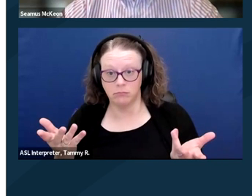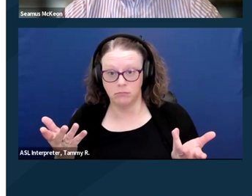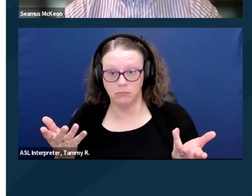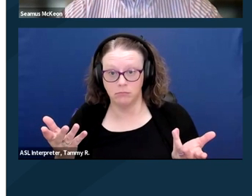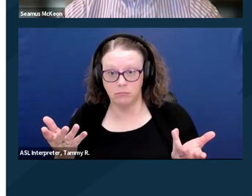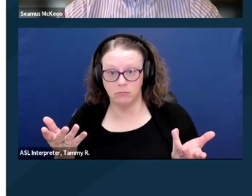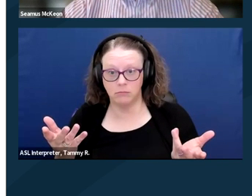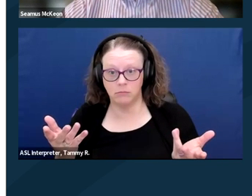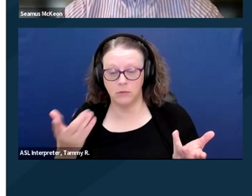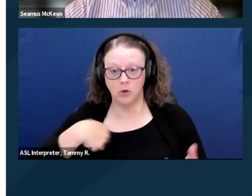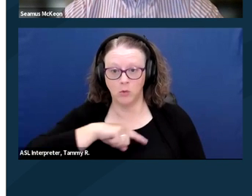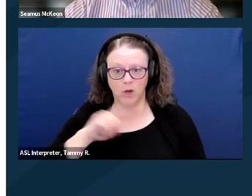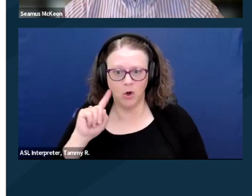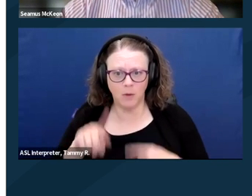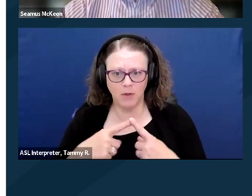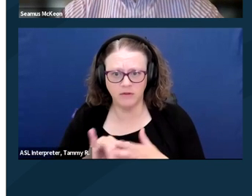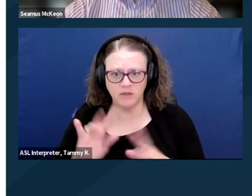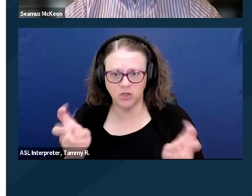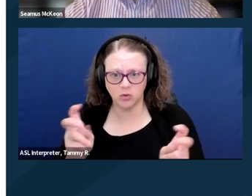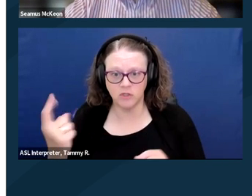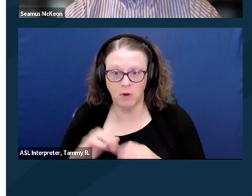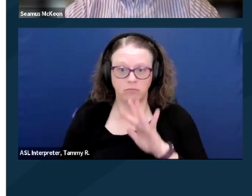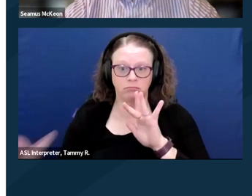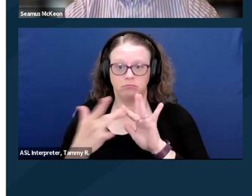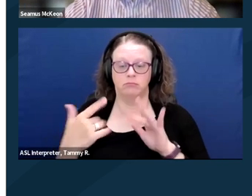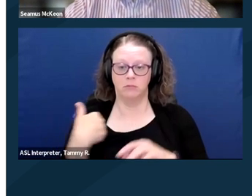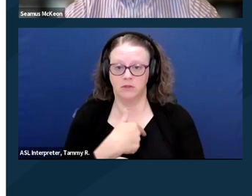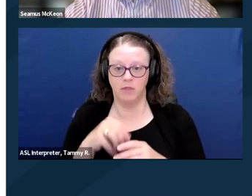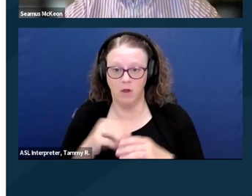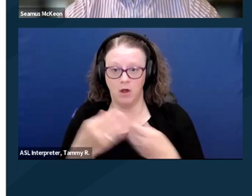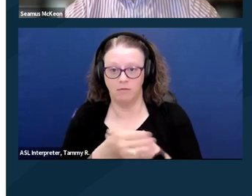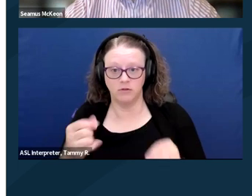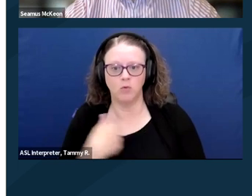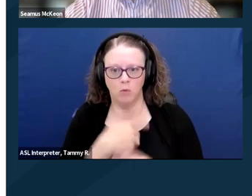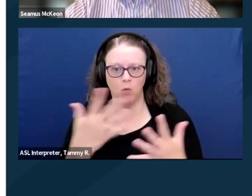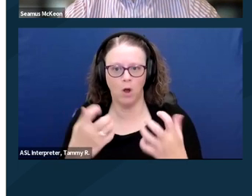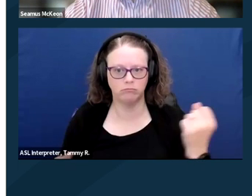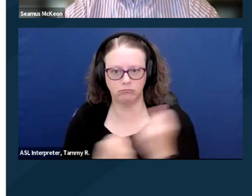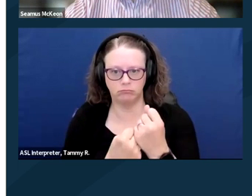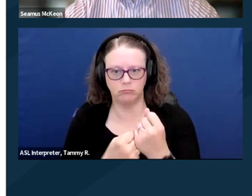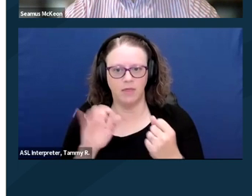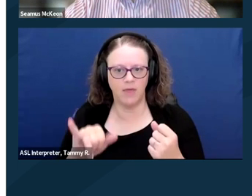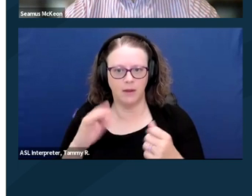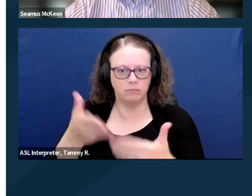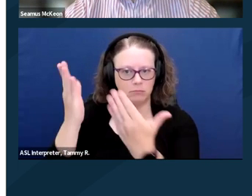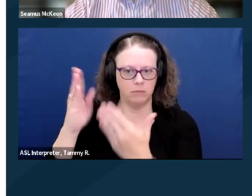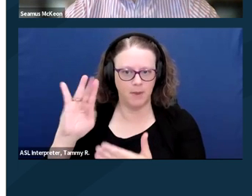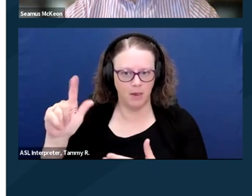"You know, we heard about this issue directly. Someone reached out to our office, and now we would like to support this bill." It's the type of thing where I think